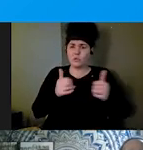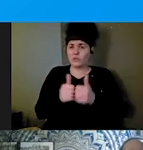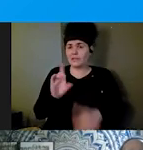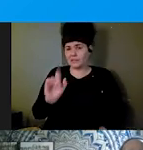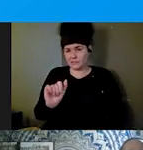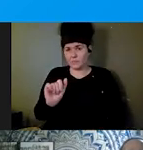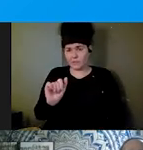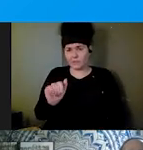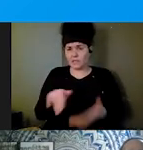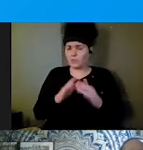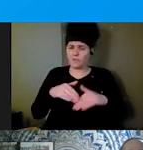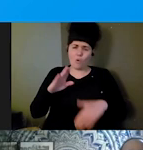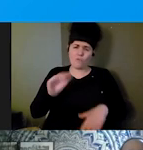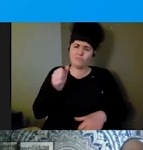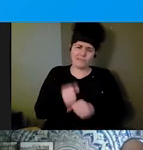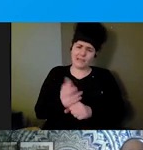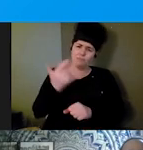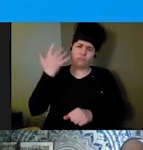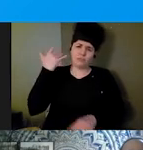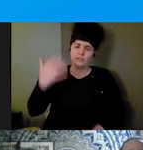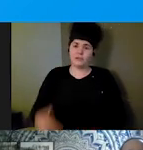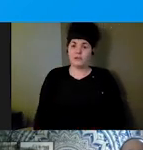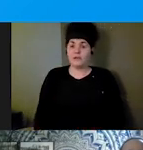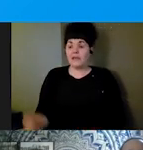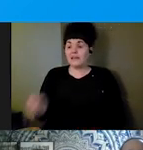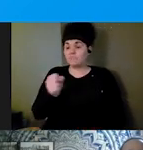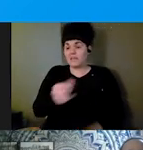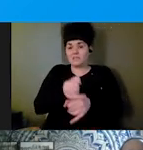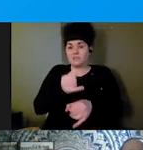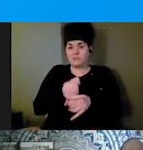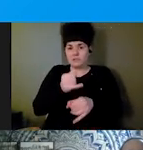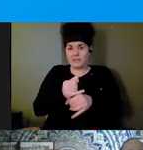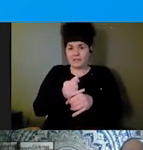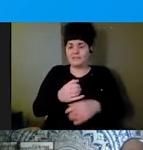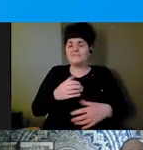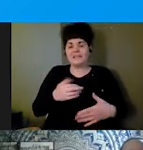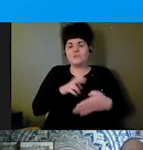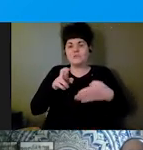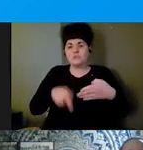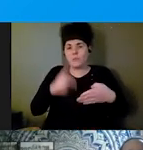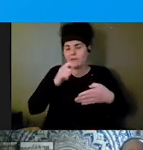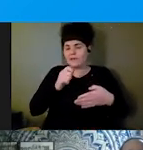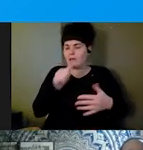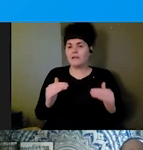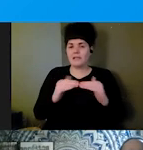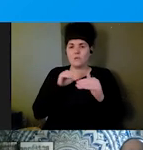Institutionalization is often an outcome of unequal access to disaster services." When we talk about the